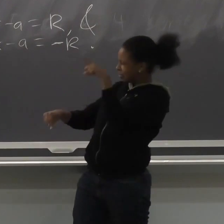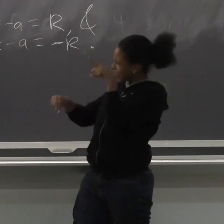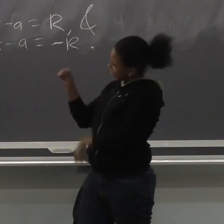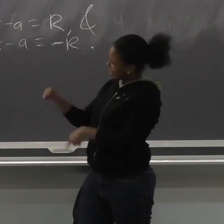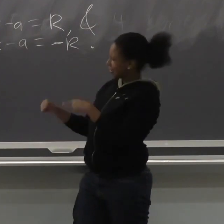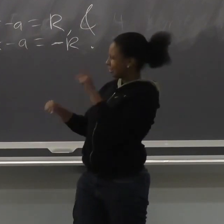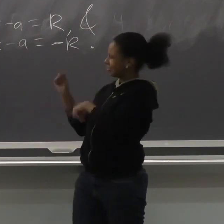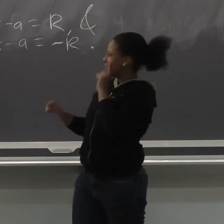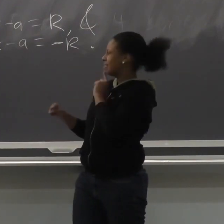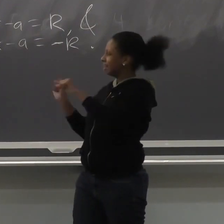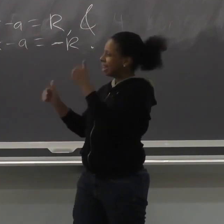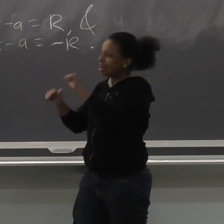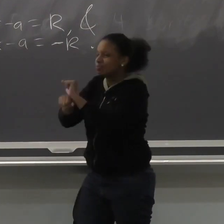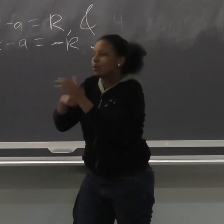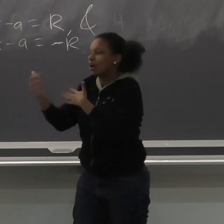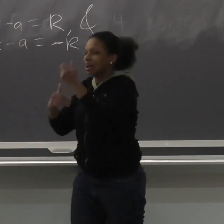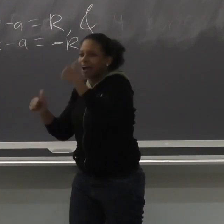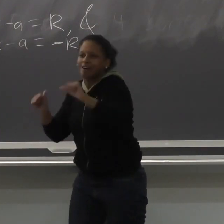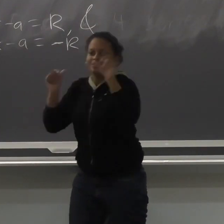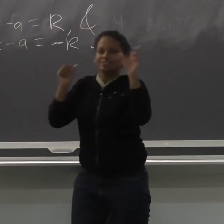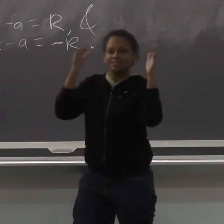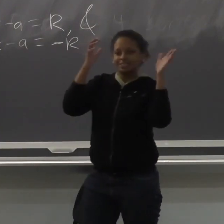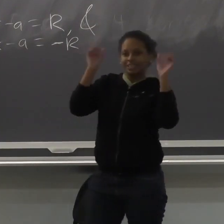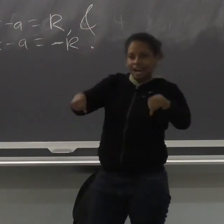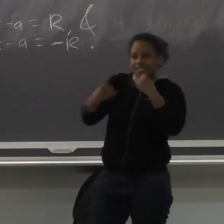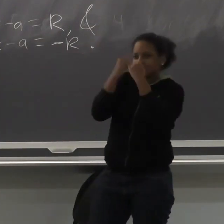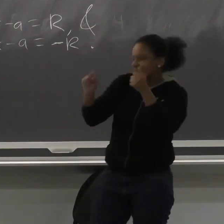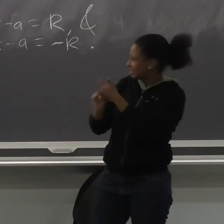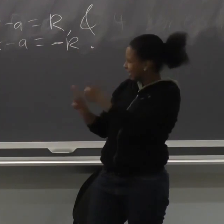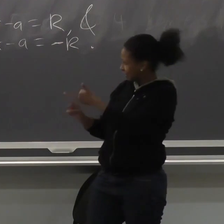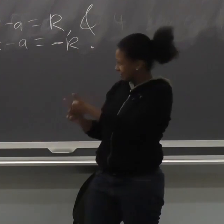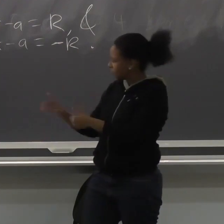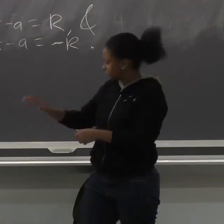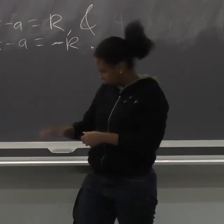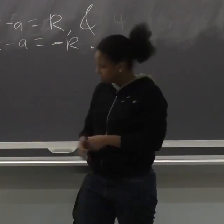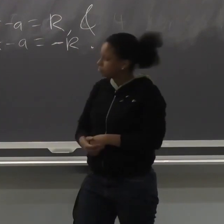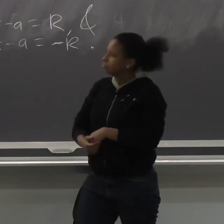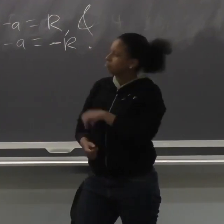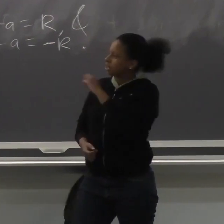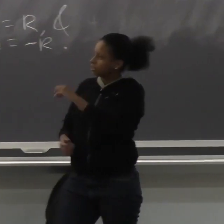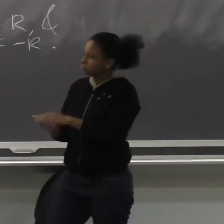I am Black, and they look down on me and feel that I can't. No matter what it is that I do, I can do these things.